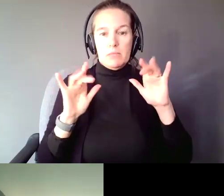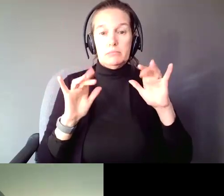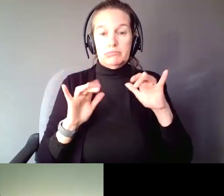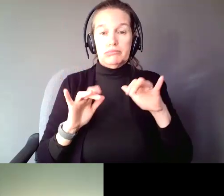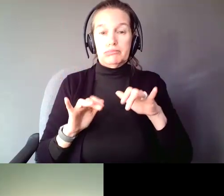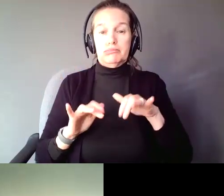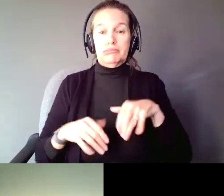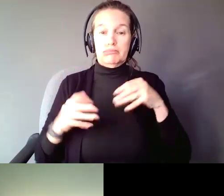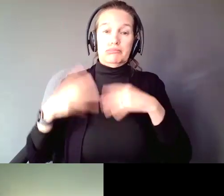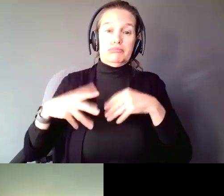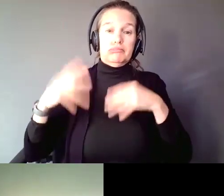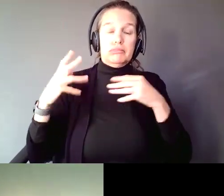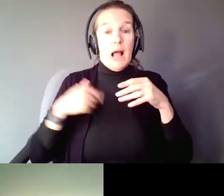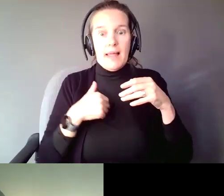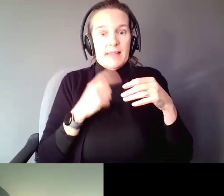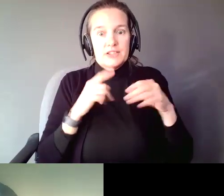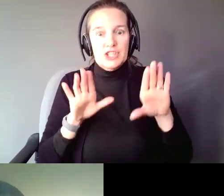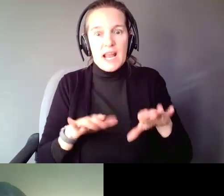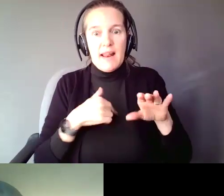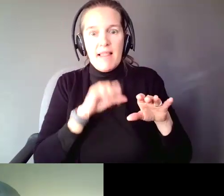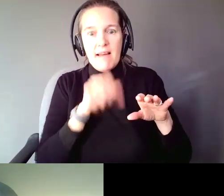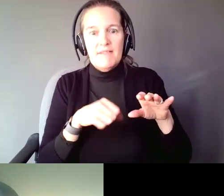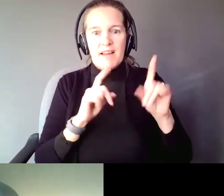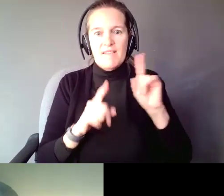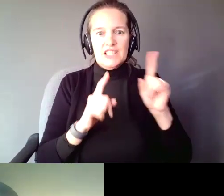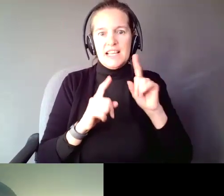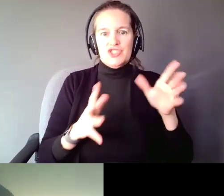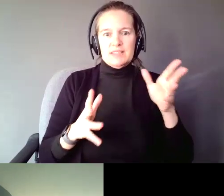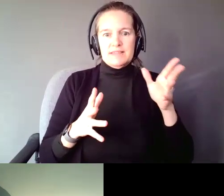That is great. I love that we are having conversation. That is the other advice I can